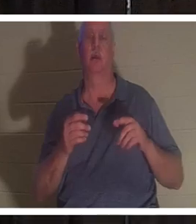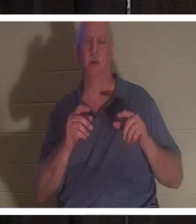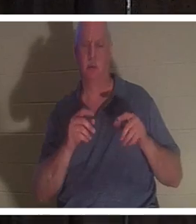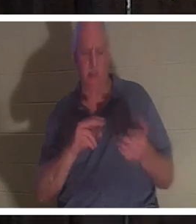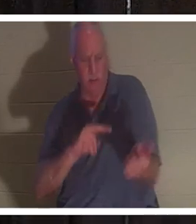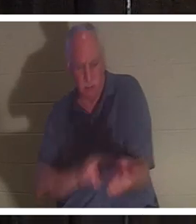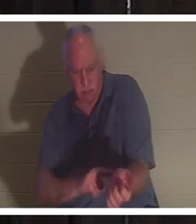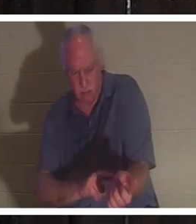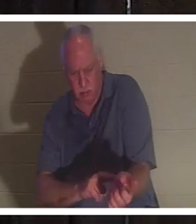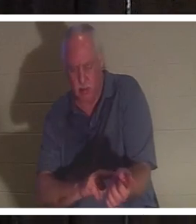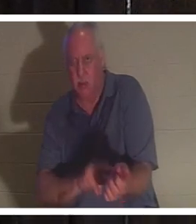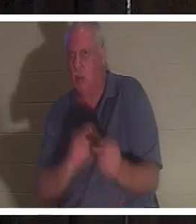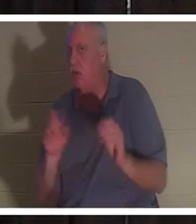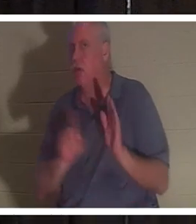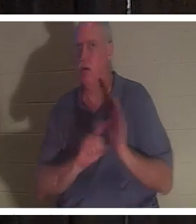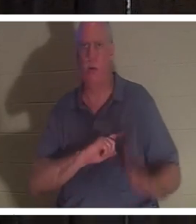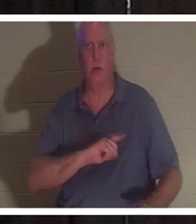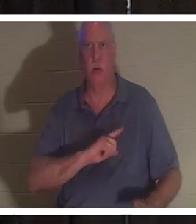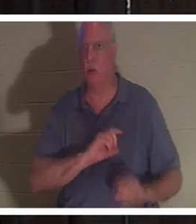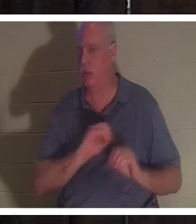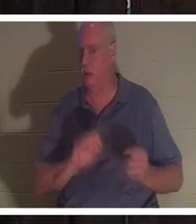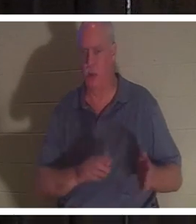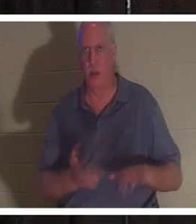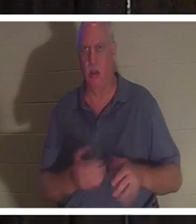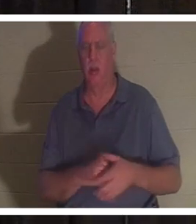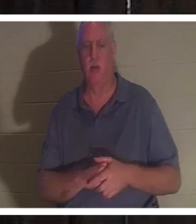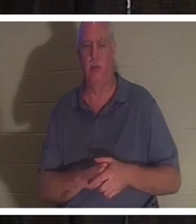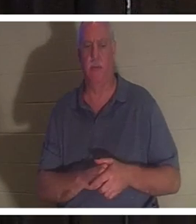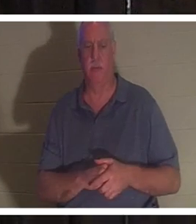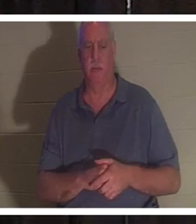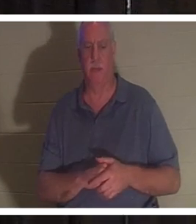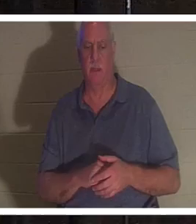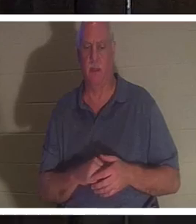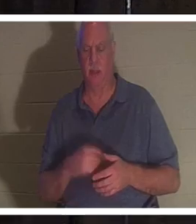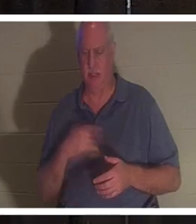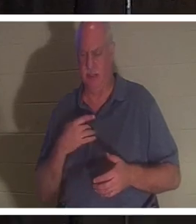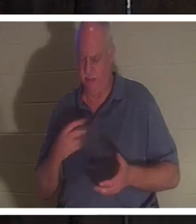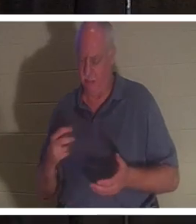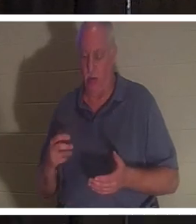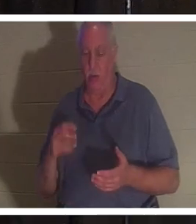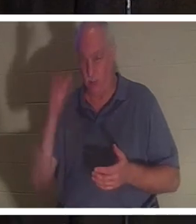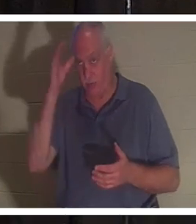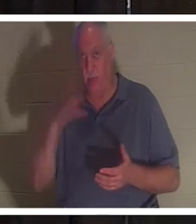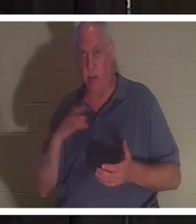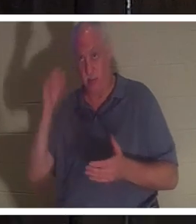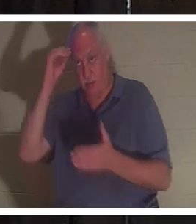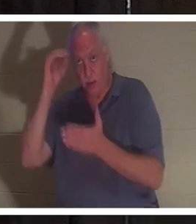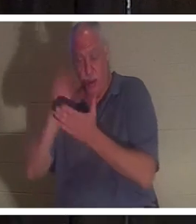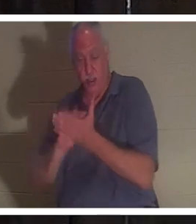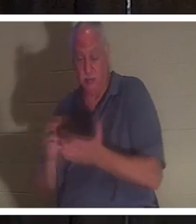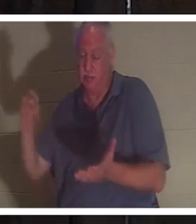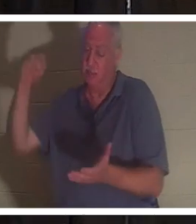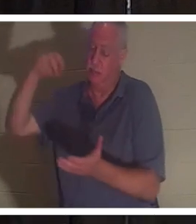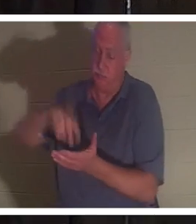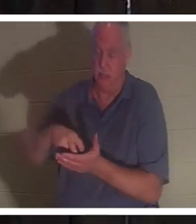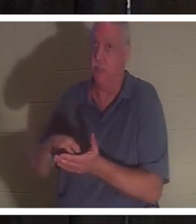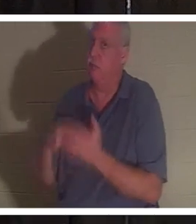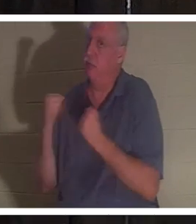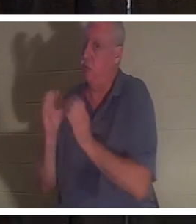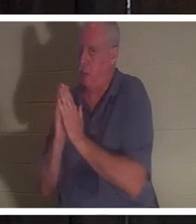She was dead. He fell to his knees. This man knows how to pray too and he got